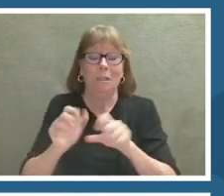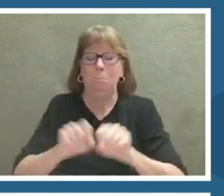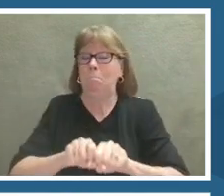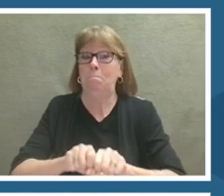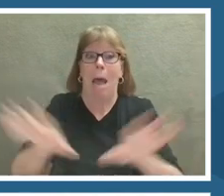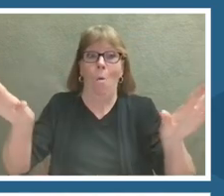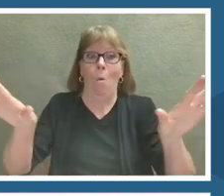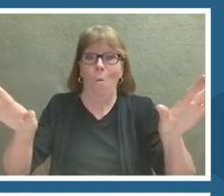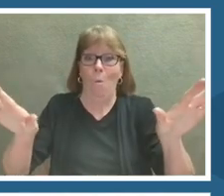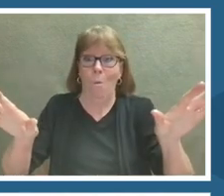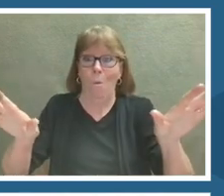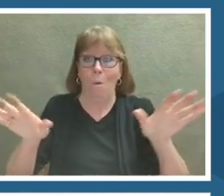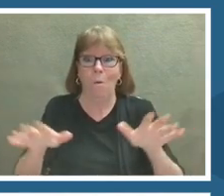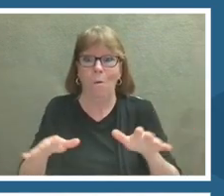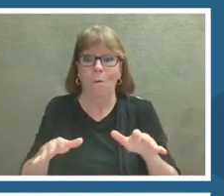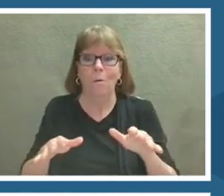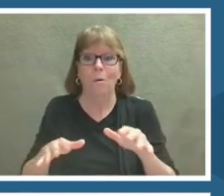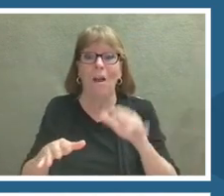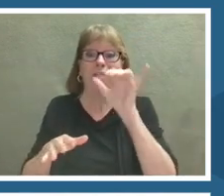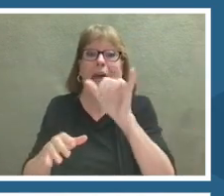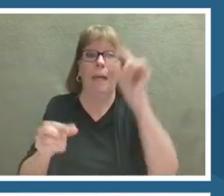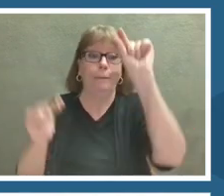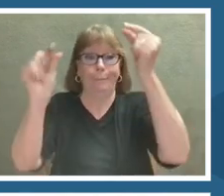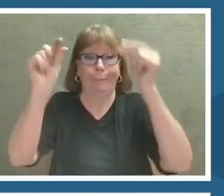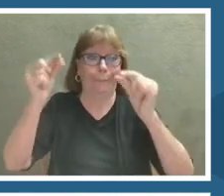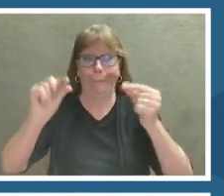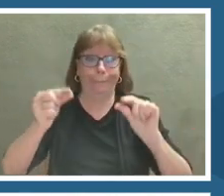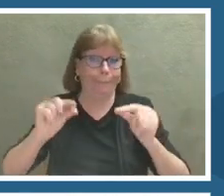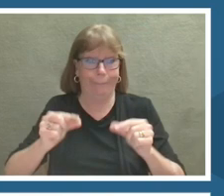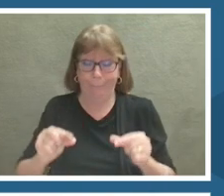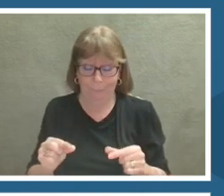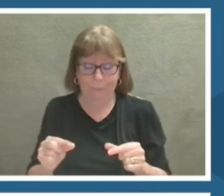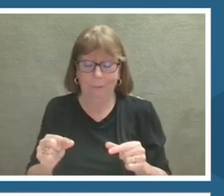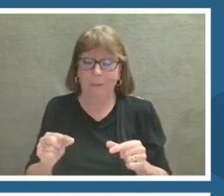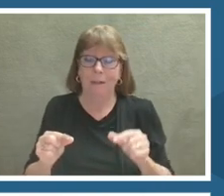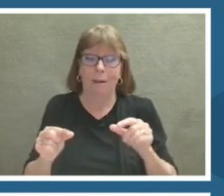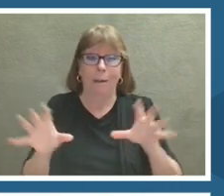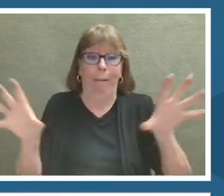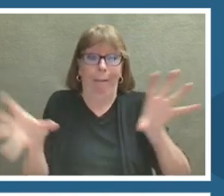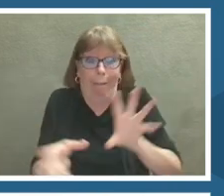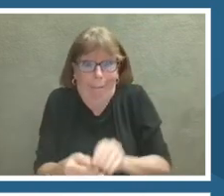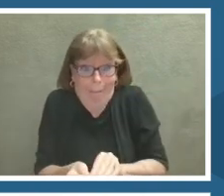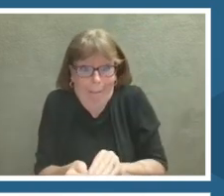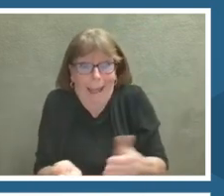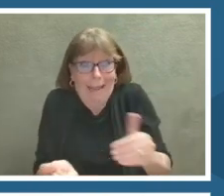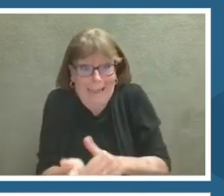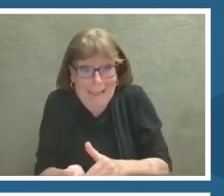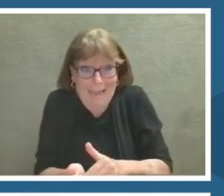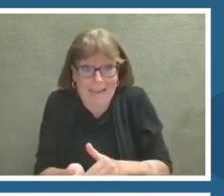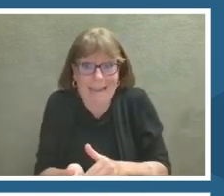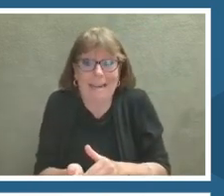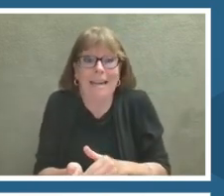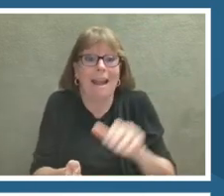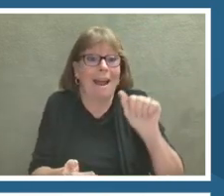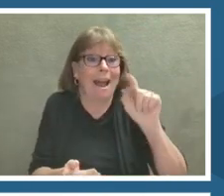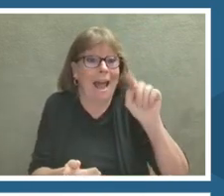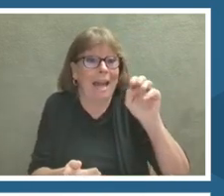eventually becomes us. Over 50% of the atoms in our body once came from exploded stars.